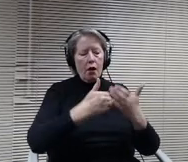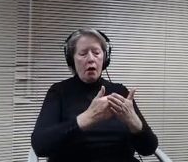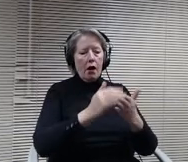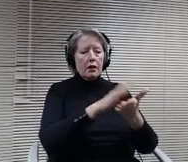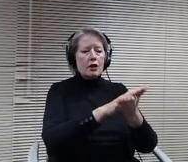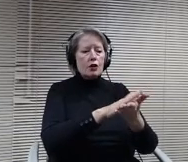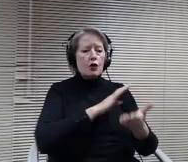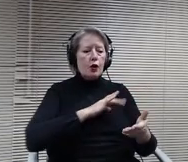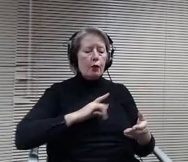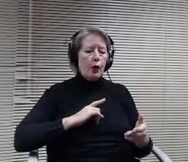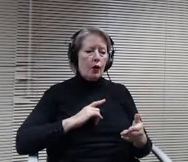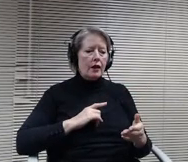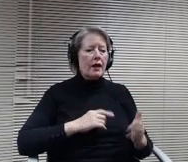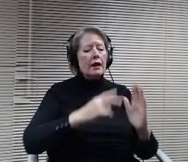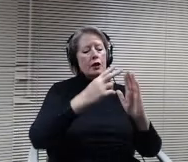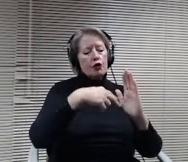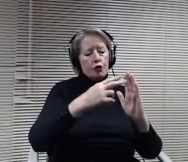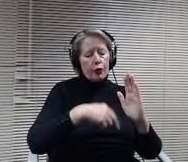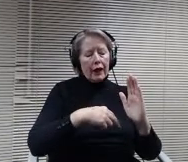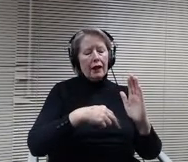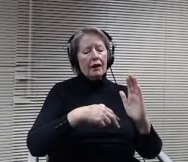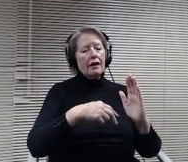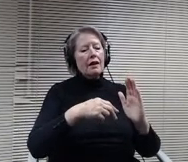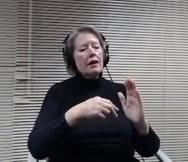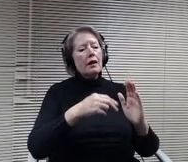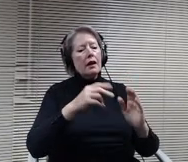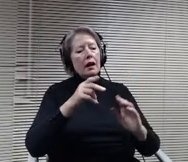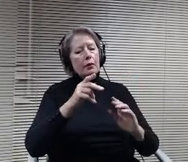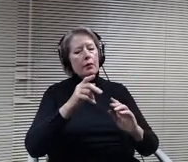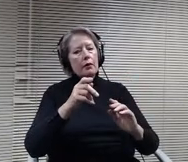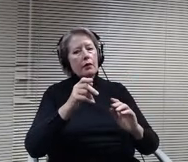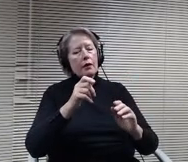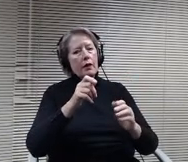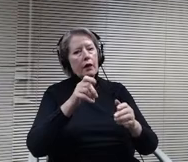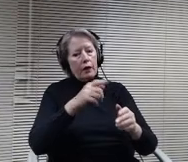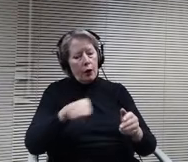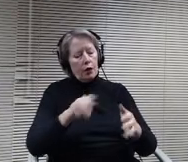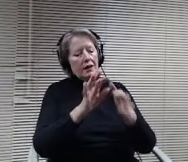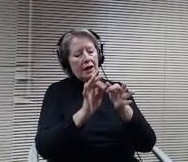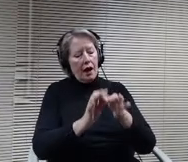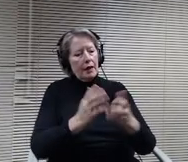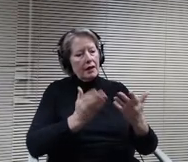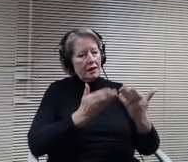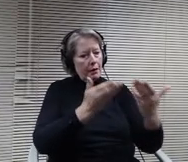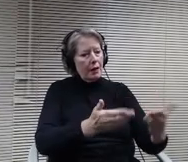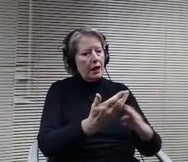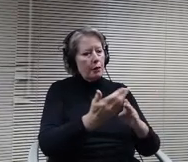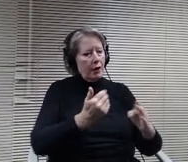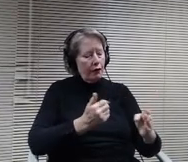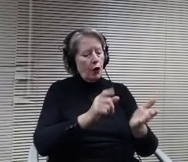aloud citizen input and community. Comments submitted in writing prior to published deadlines. These simple